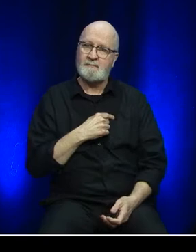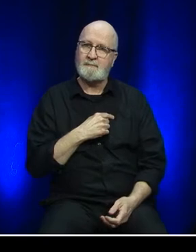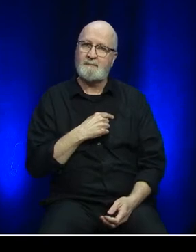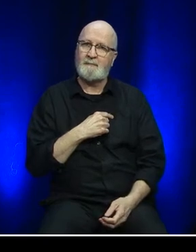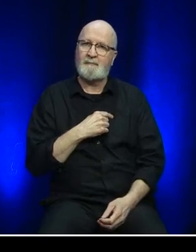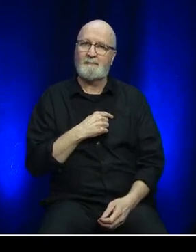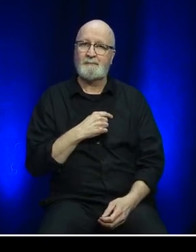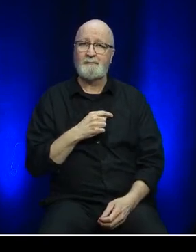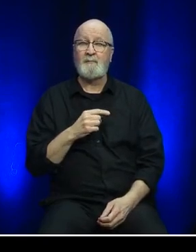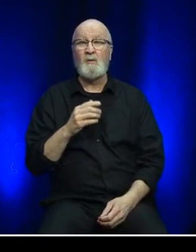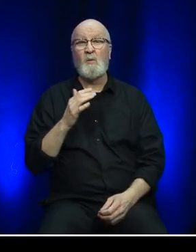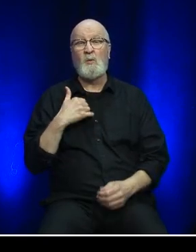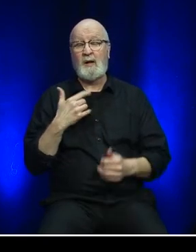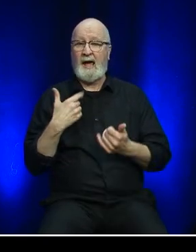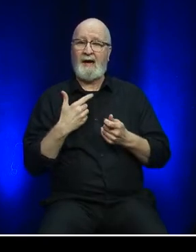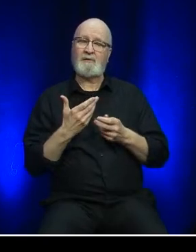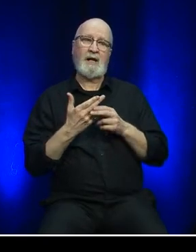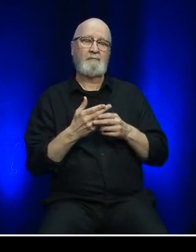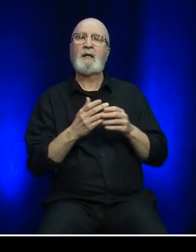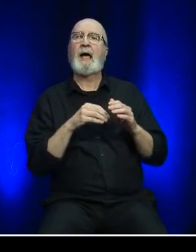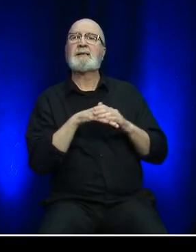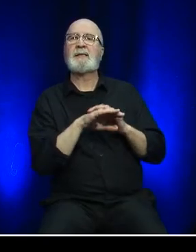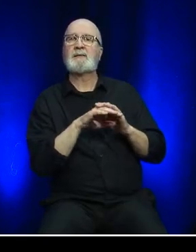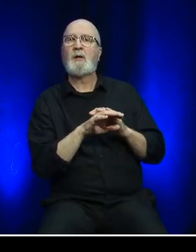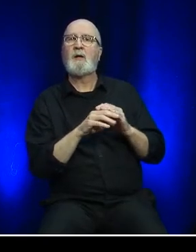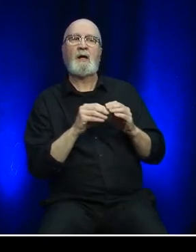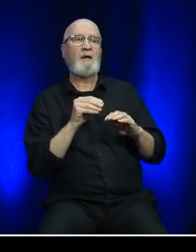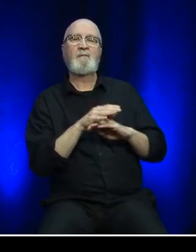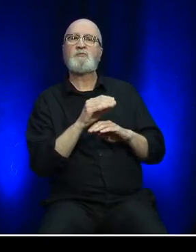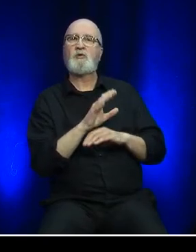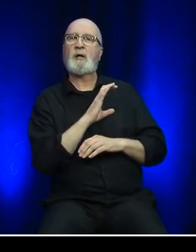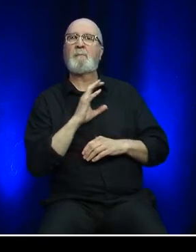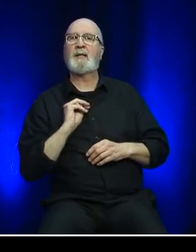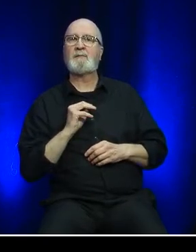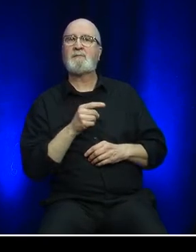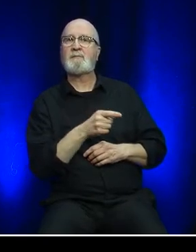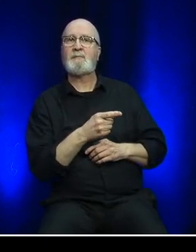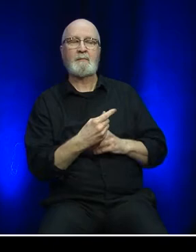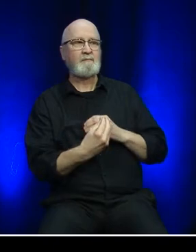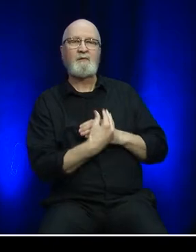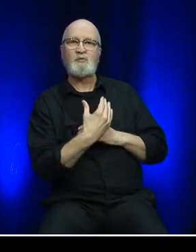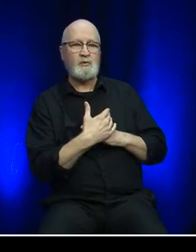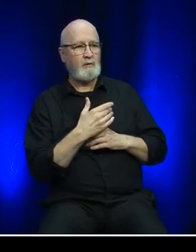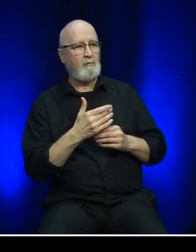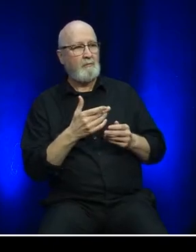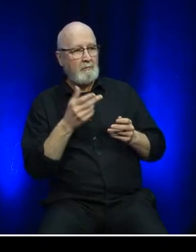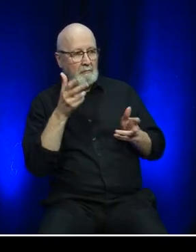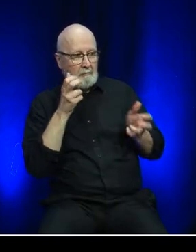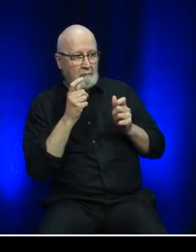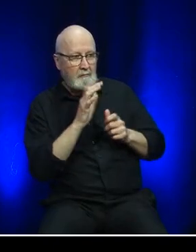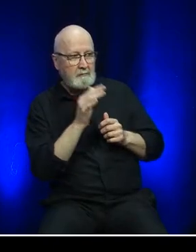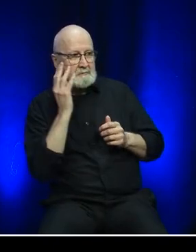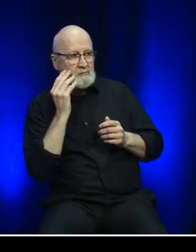Working with our Accessibility and Inclusion Advisory Committee and using their experiences, we continue internal